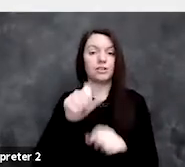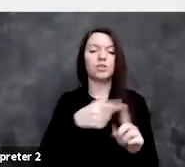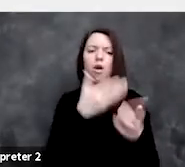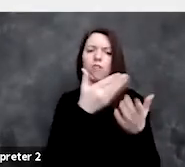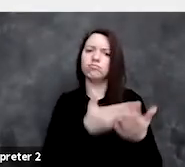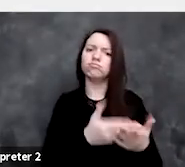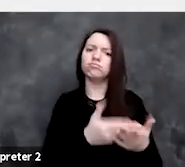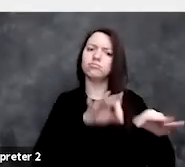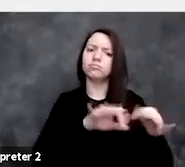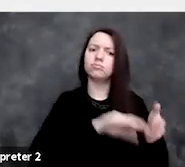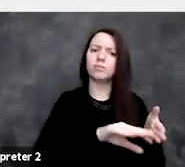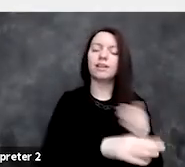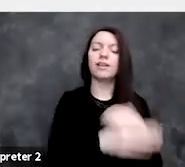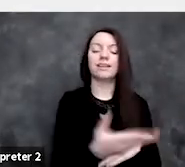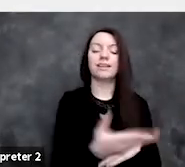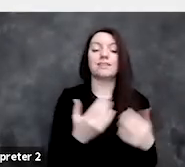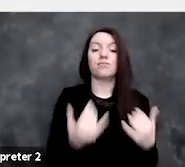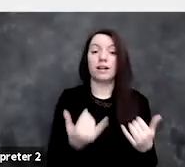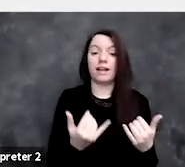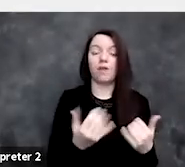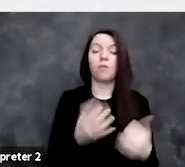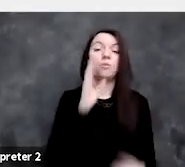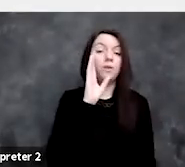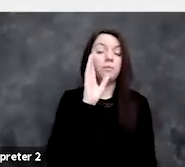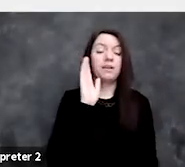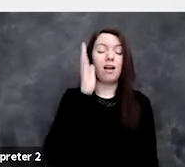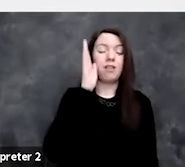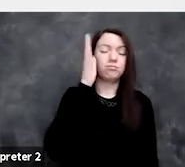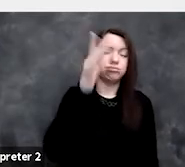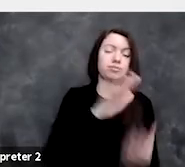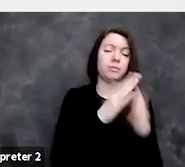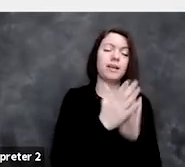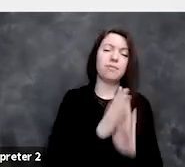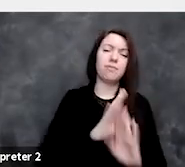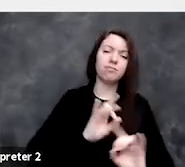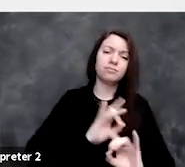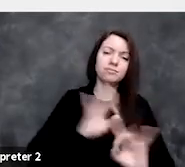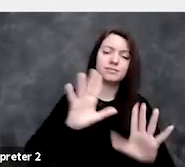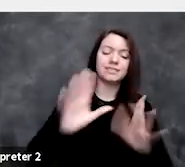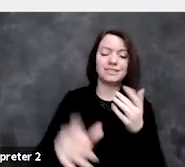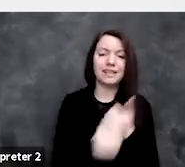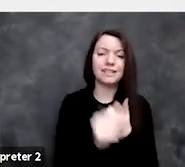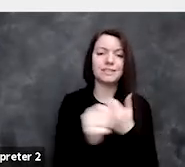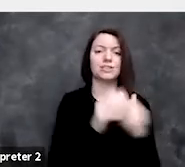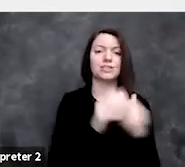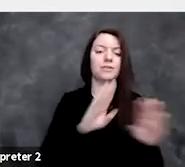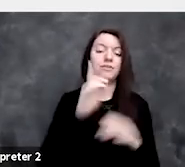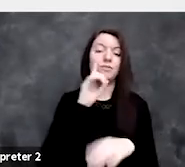that can turn into really bad behaviors for us, and really dangerous for our democracy.